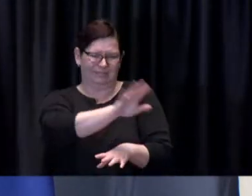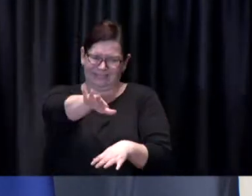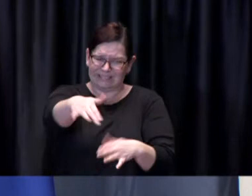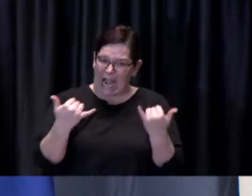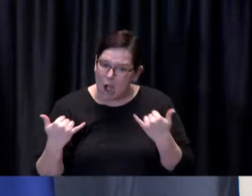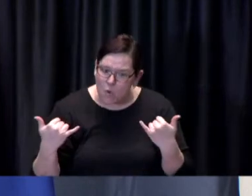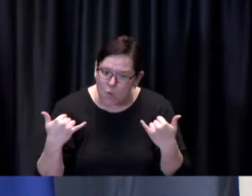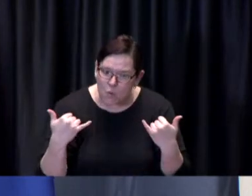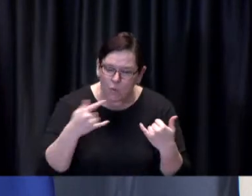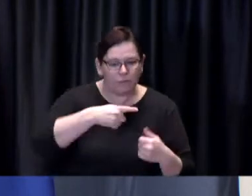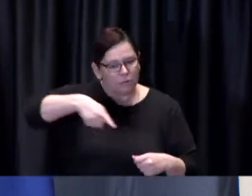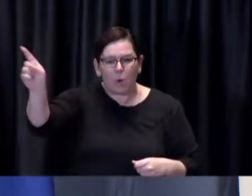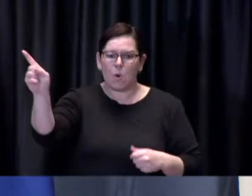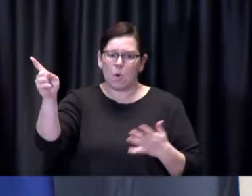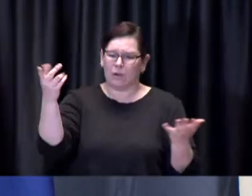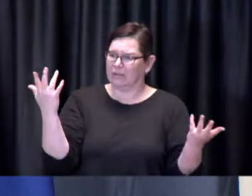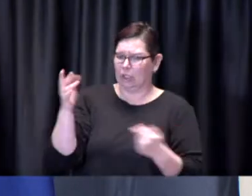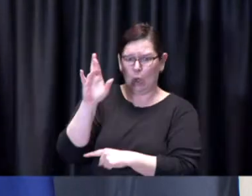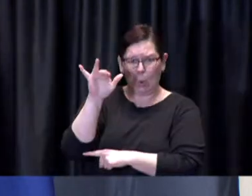as we'll hear from Dr. de Villa today.